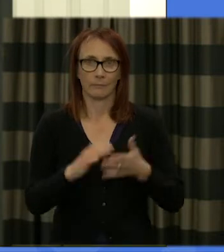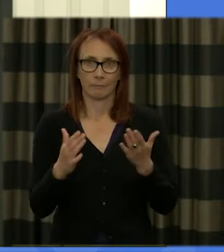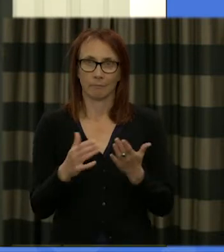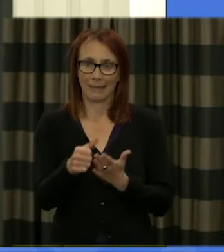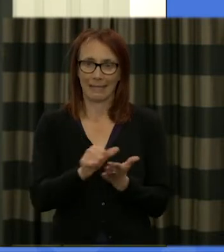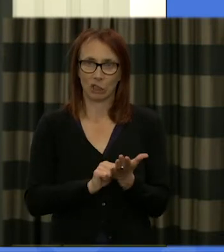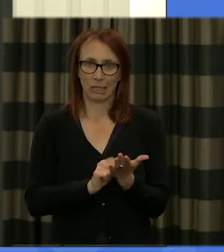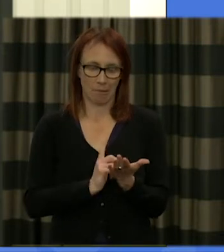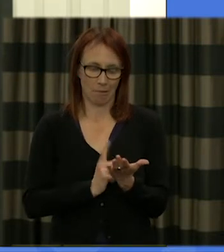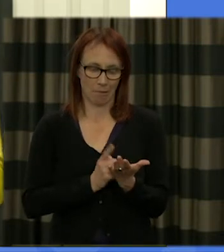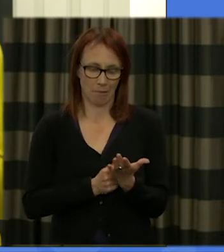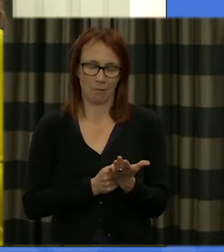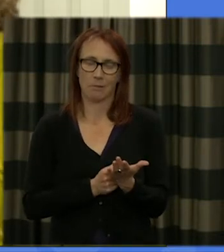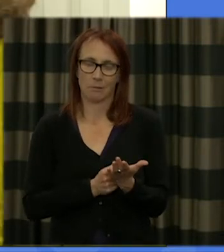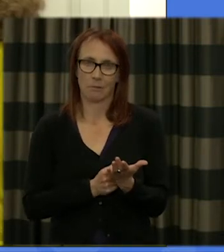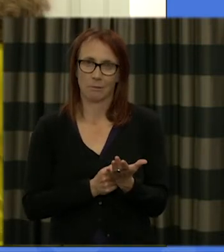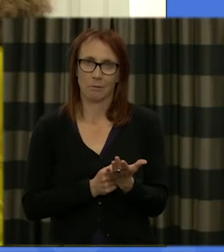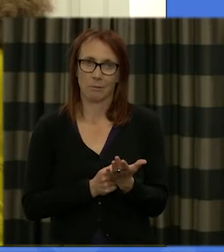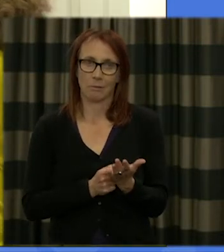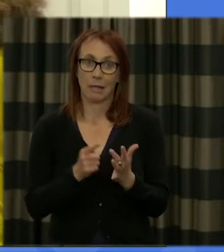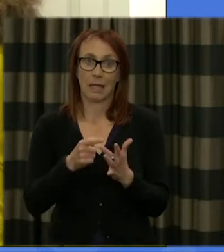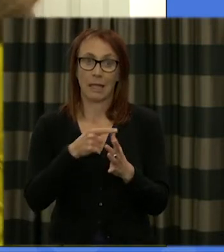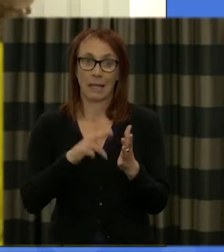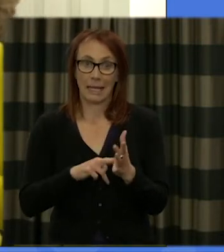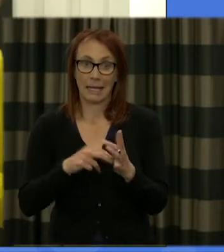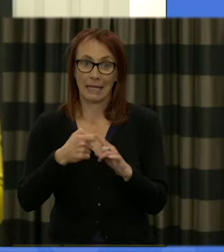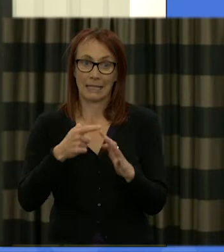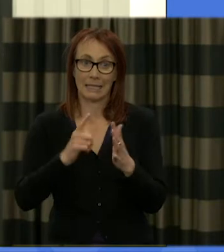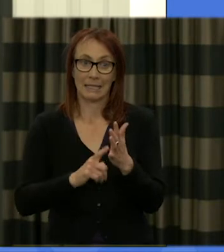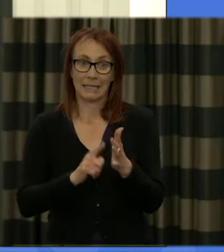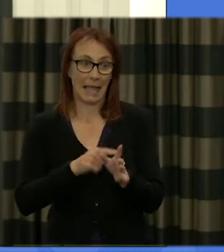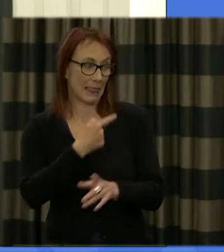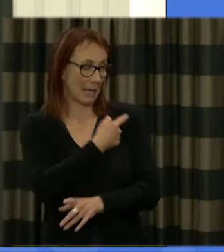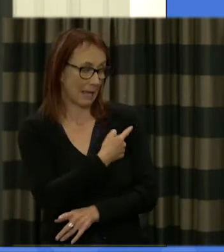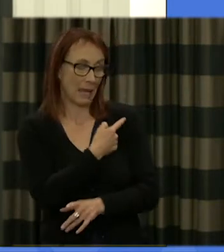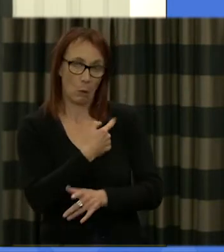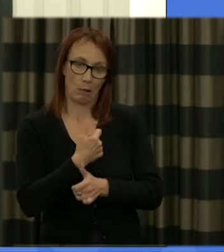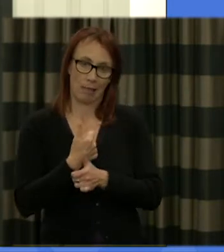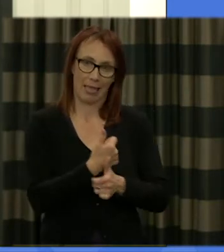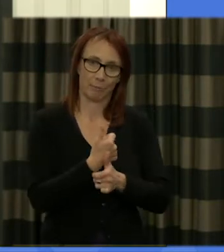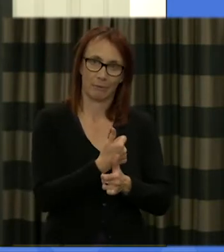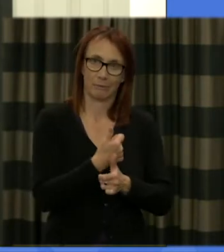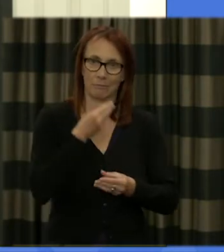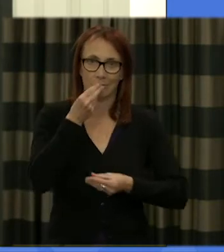this weekend I'm in and Kelly are here and will help me kind of explain what